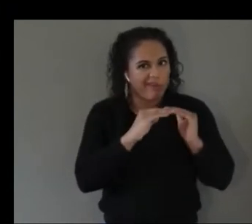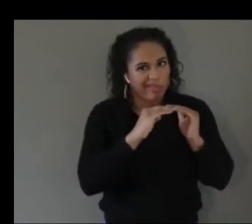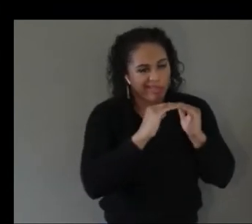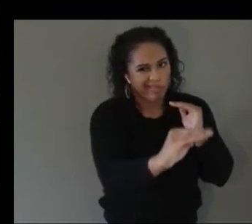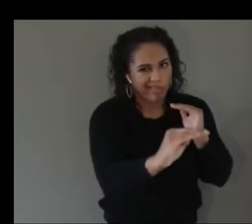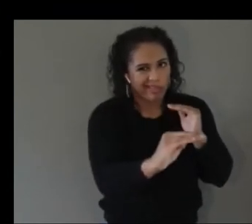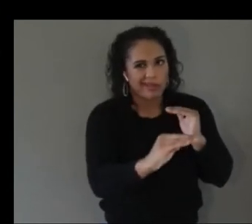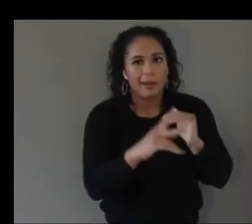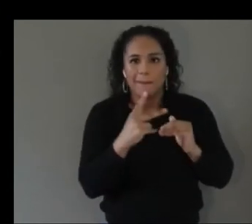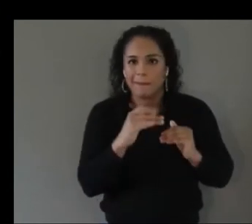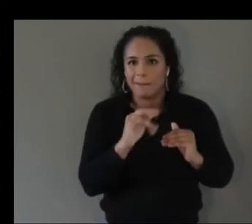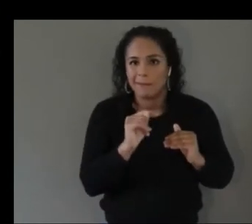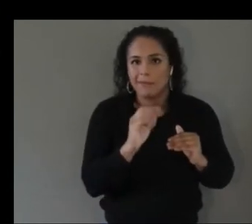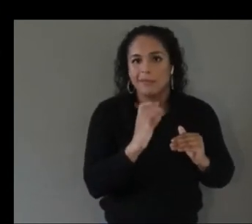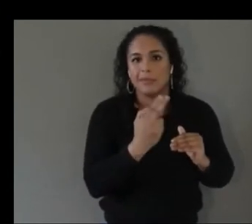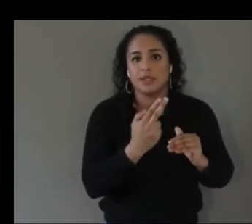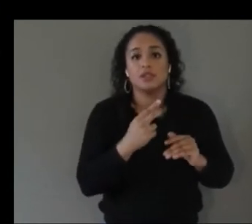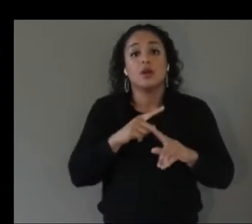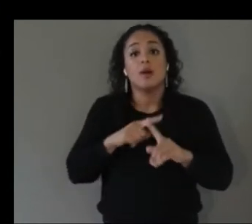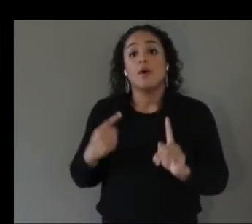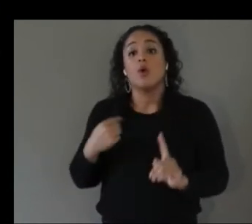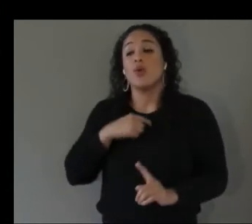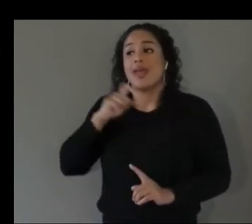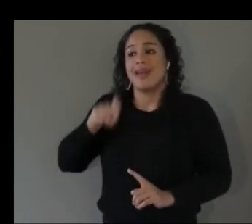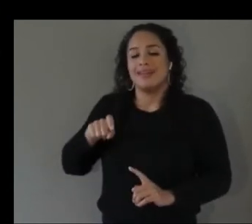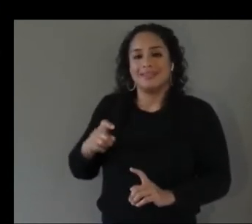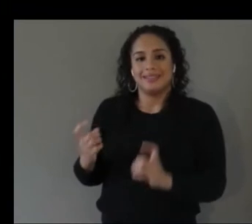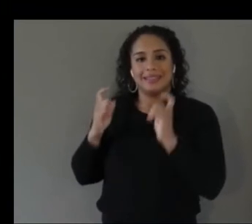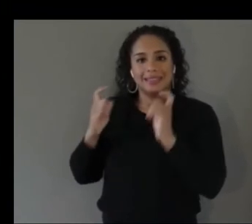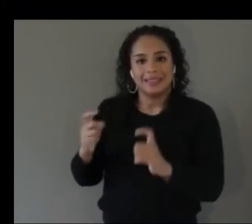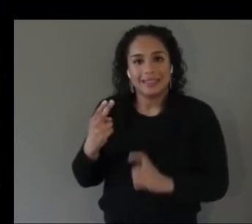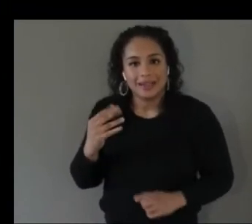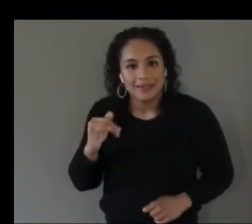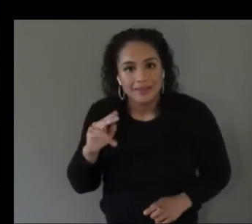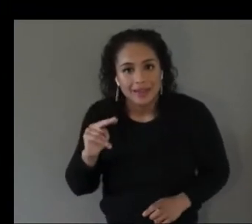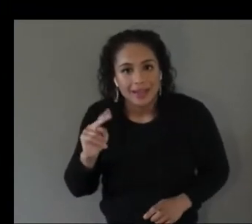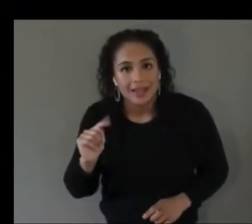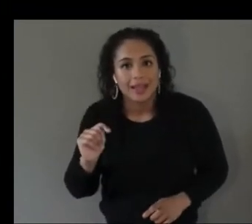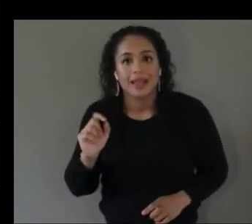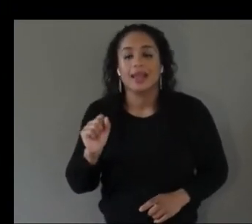more specifically scaffold players as they're playing the game so we wanted to make this also